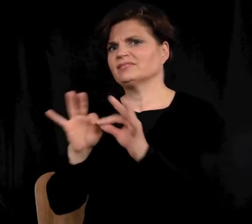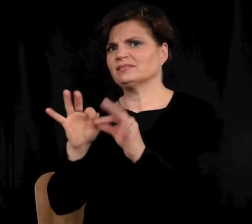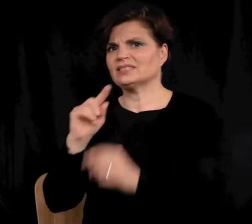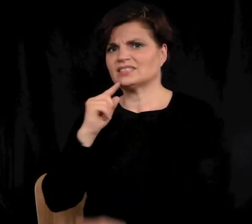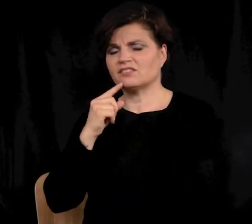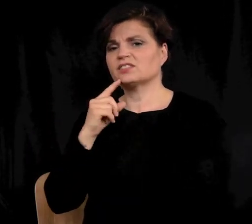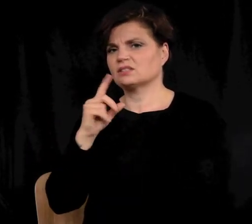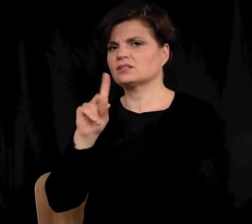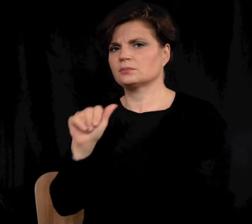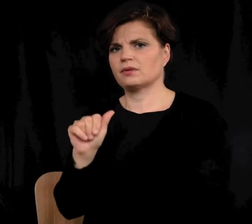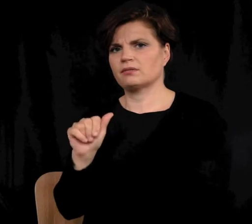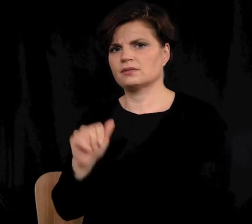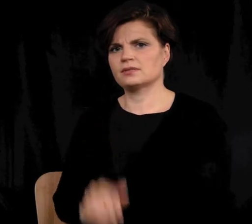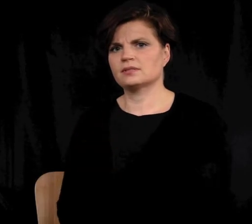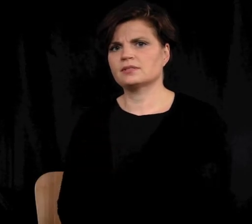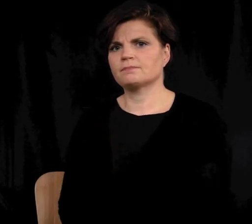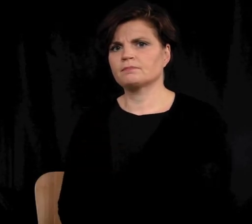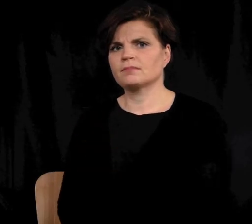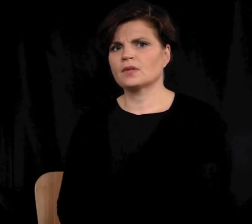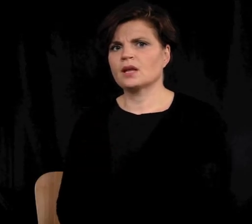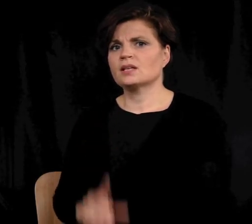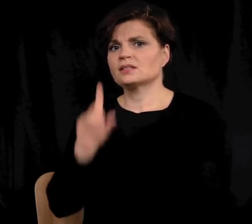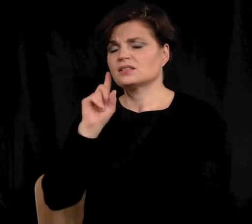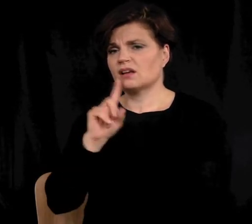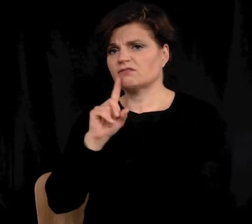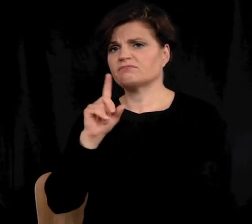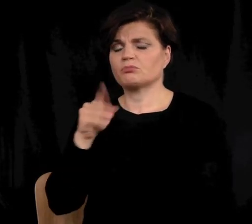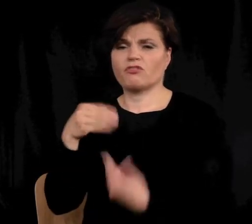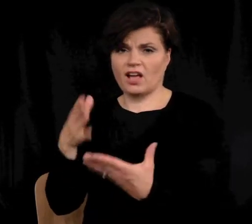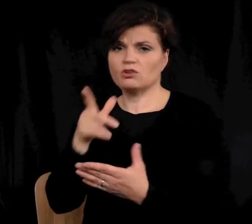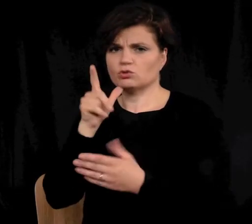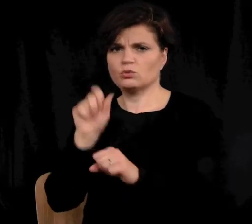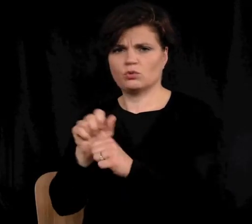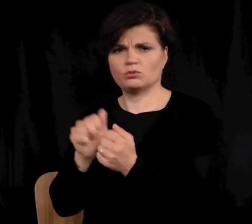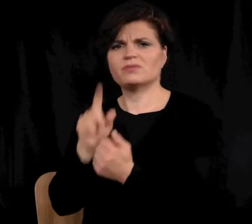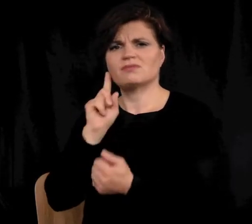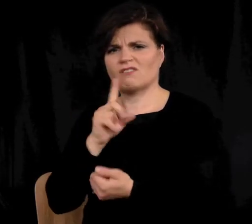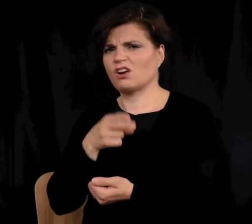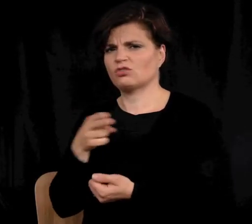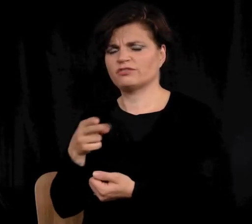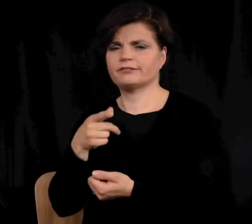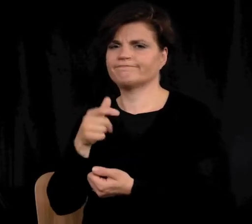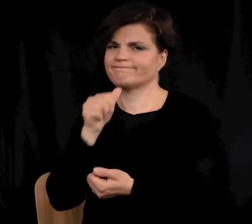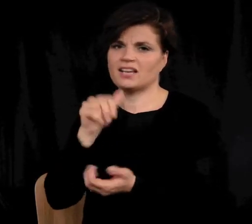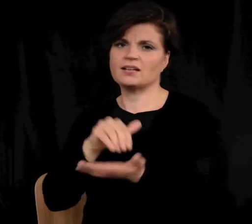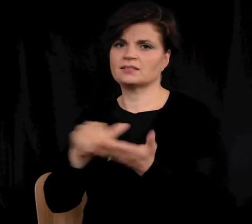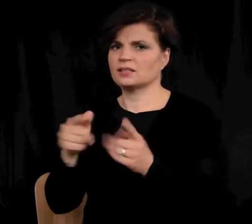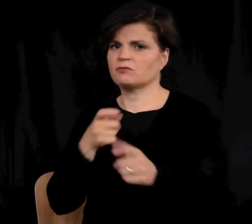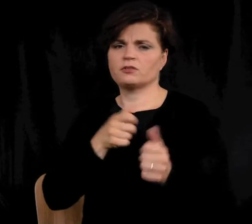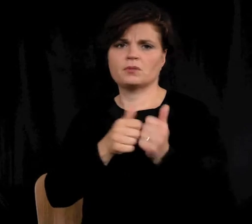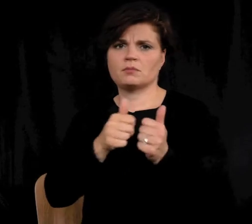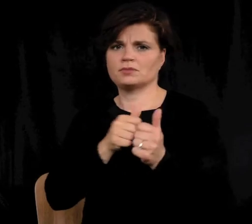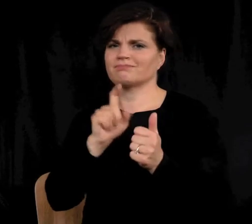or other significant disabilities. However, providers working with D/HH were not exempted